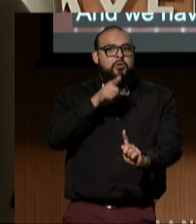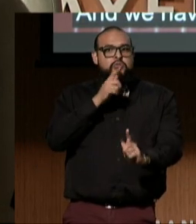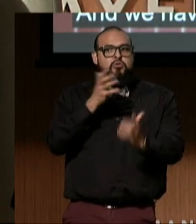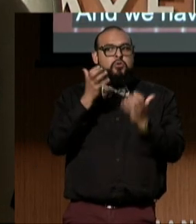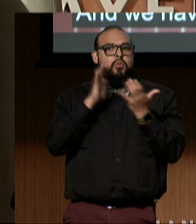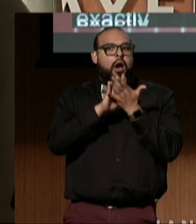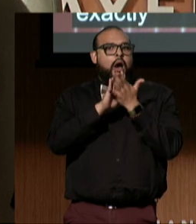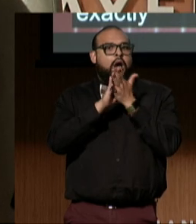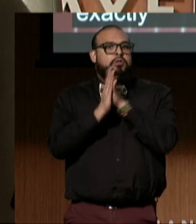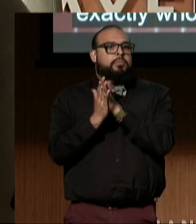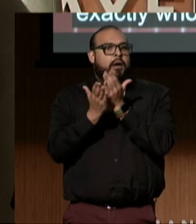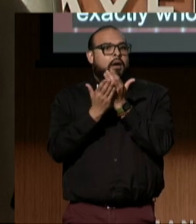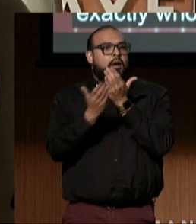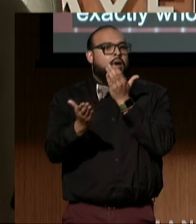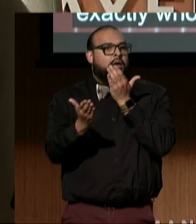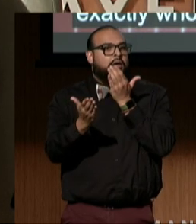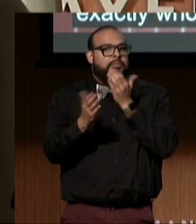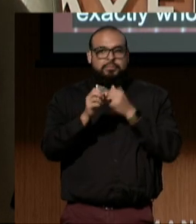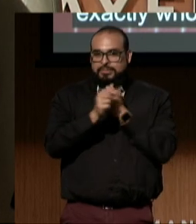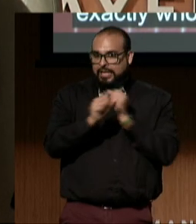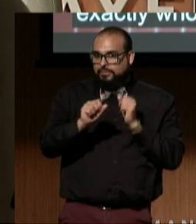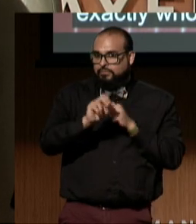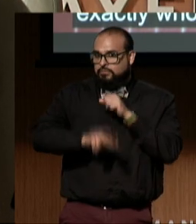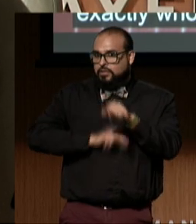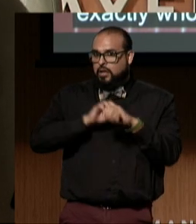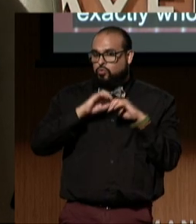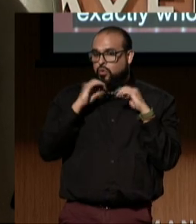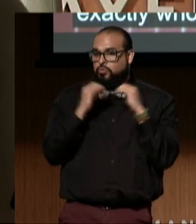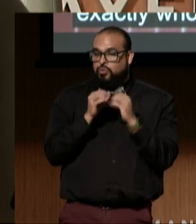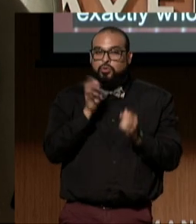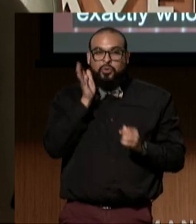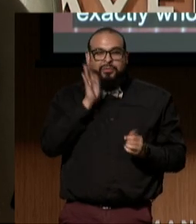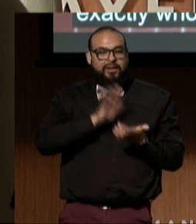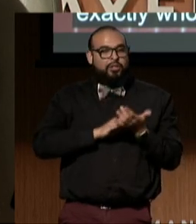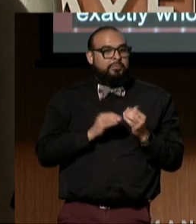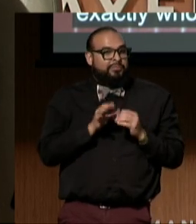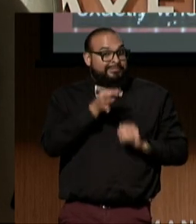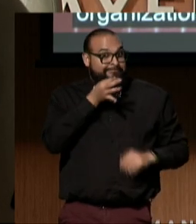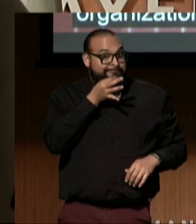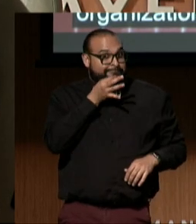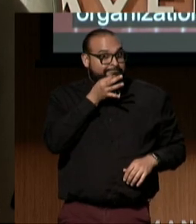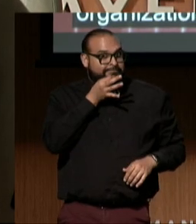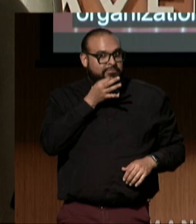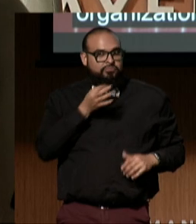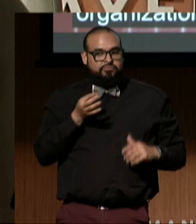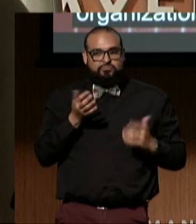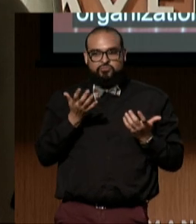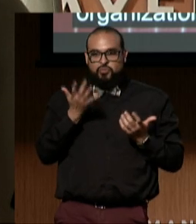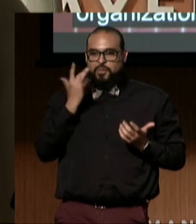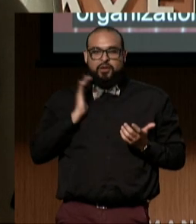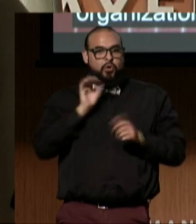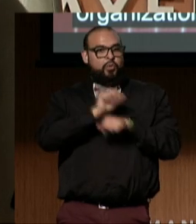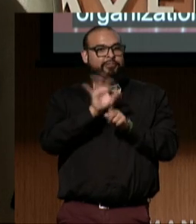as a state and national organization, and you'll learn a little bit more in a second about what makes our work distinctive.